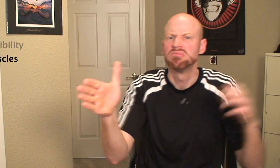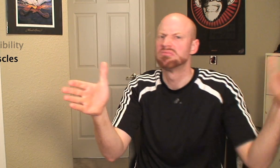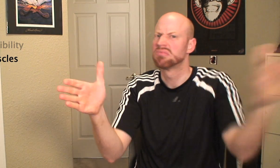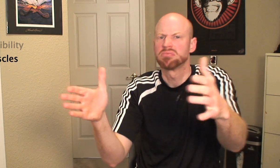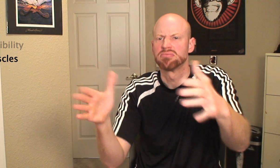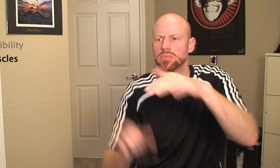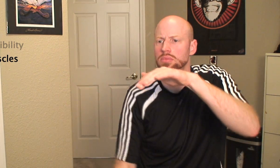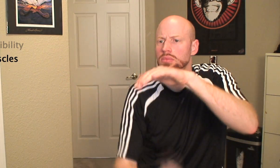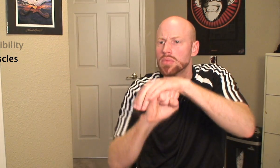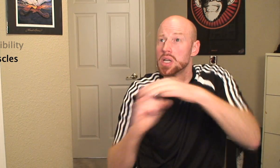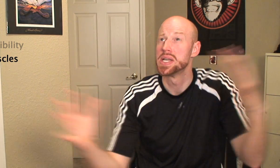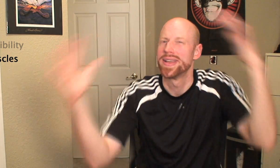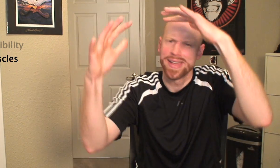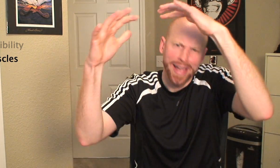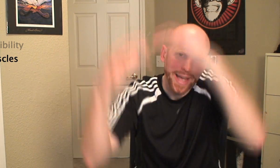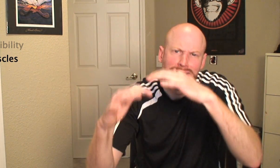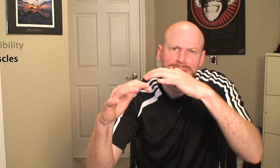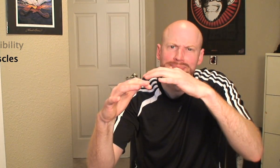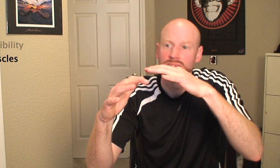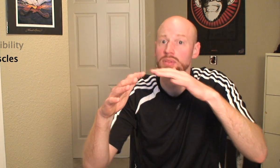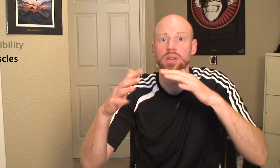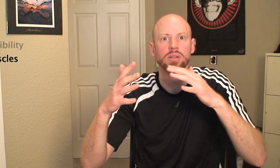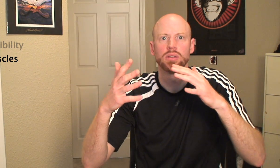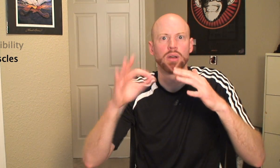contain and constrain the foot from all sides